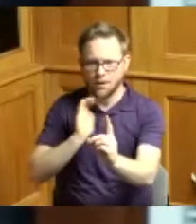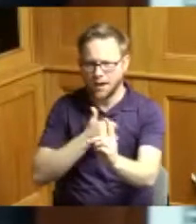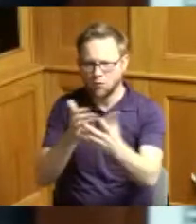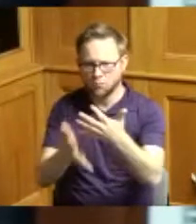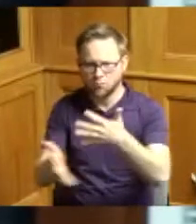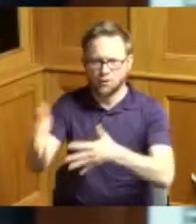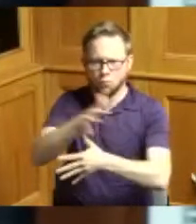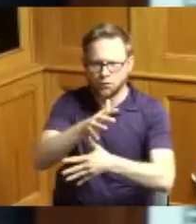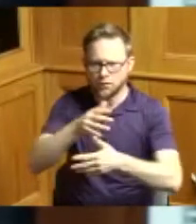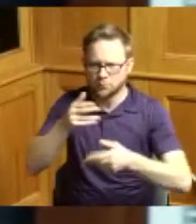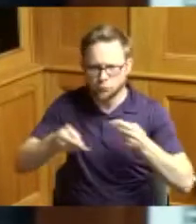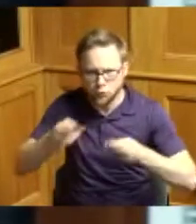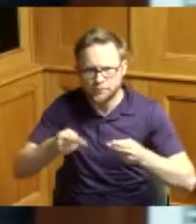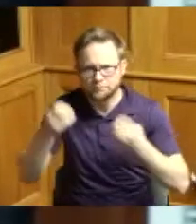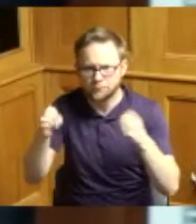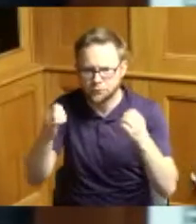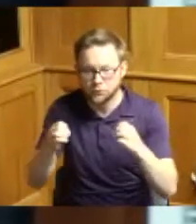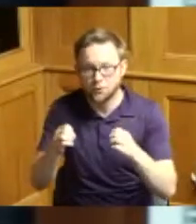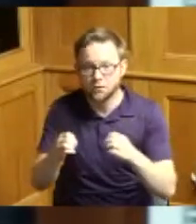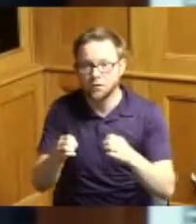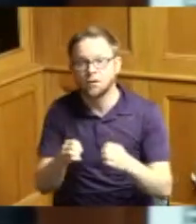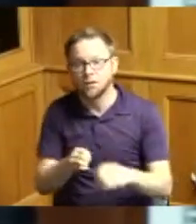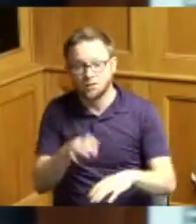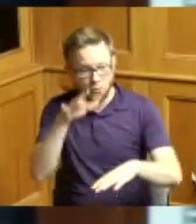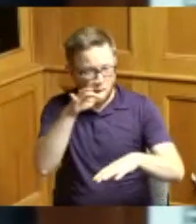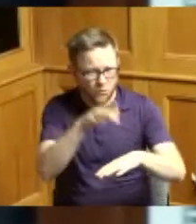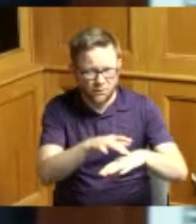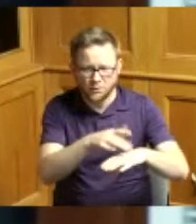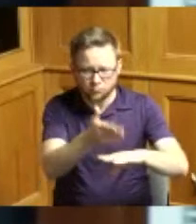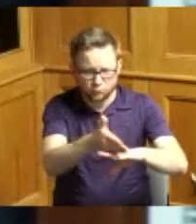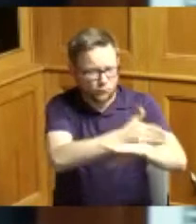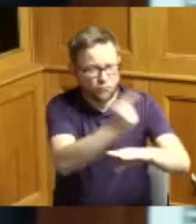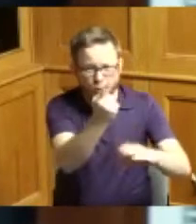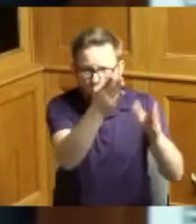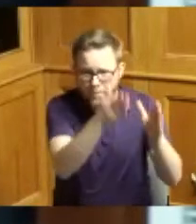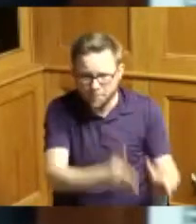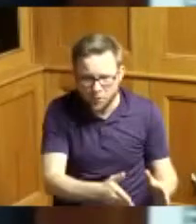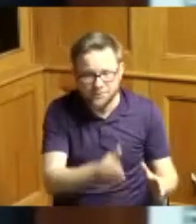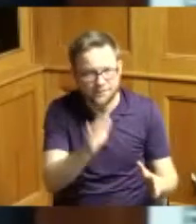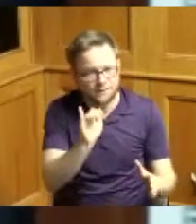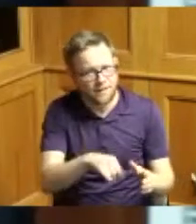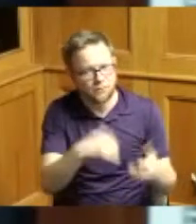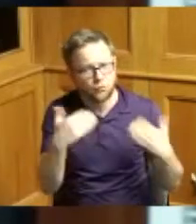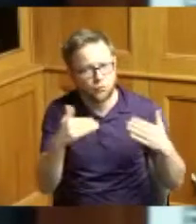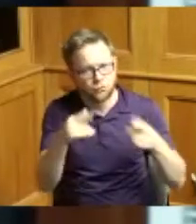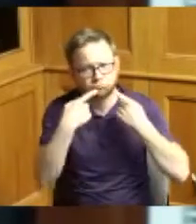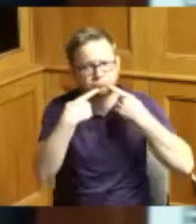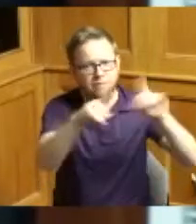we if we can touch one we've accomplished a major goal and there are so many more of those ones out